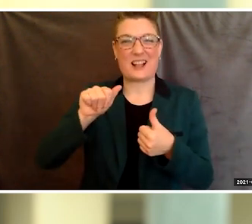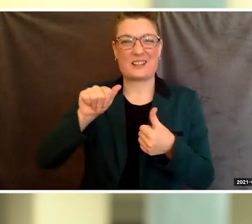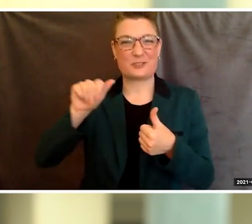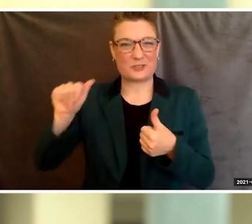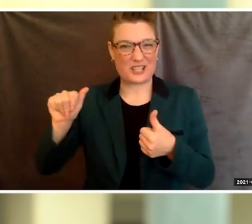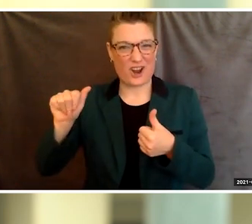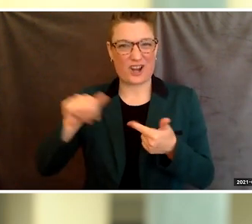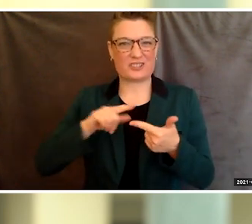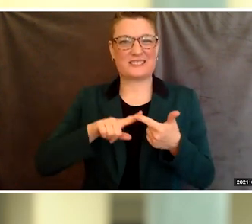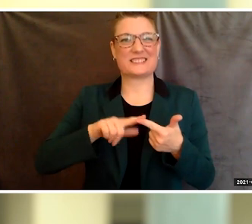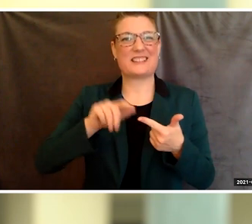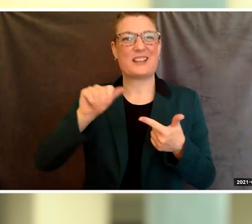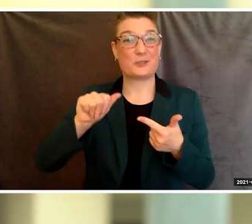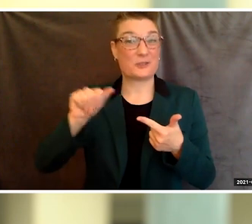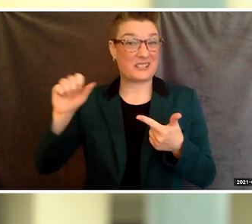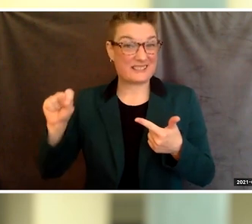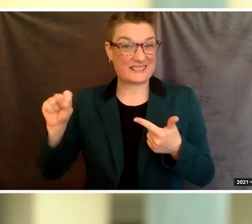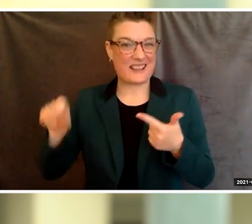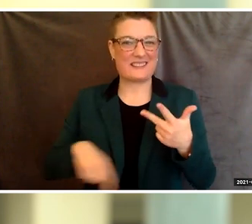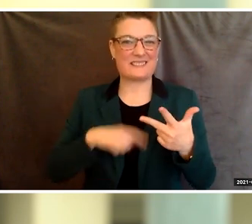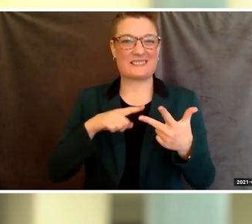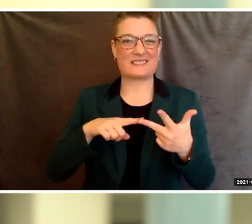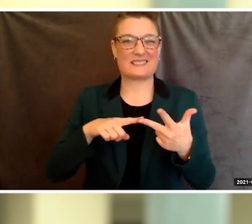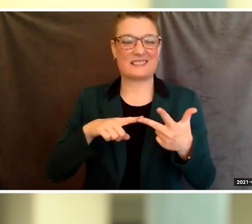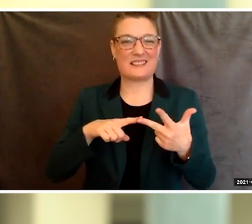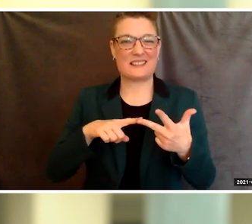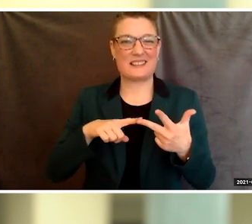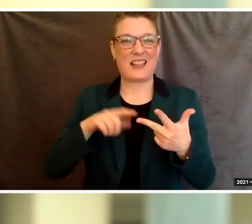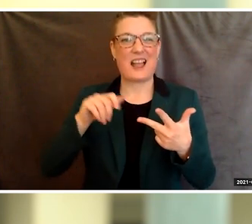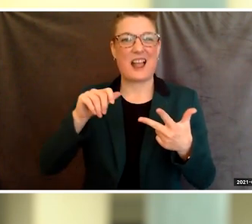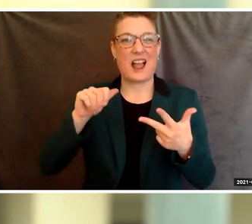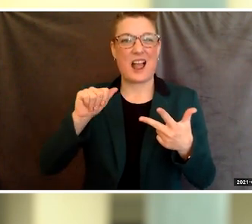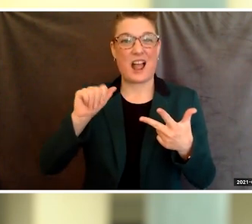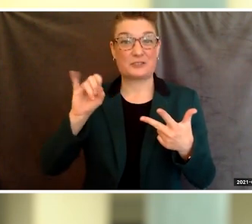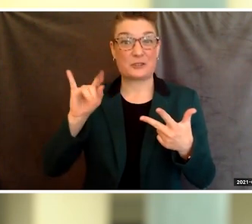associate in sciences, associate degrees for transfer,